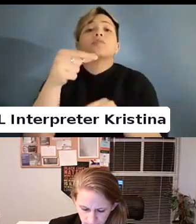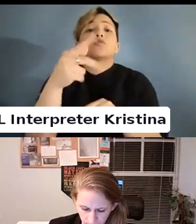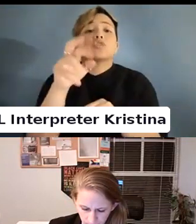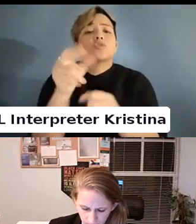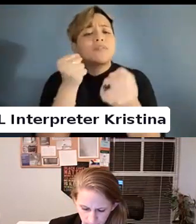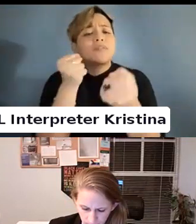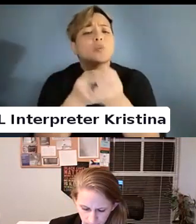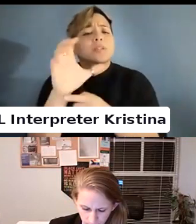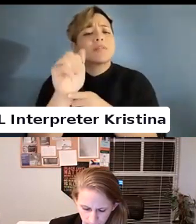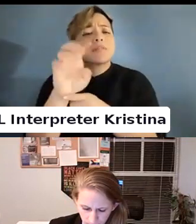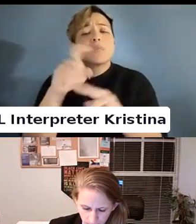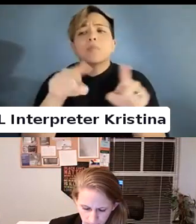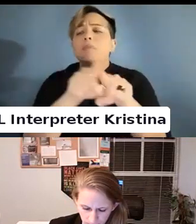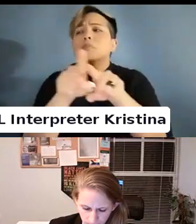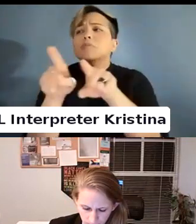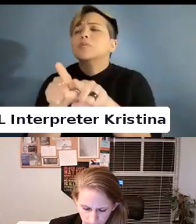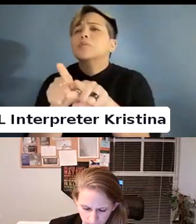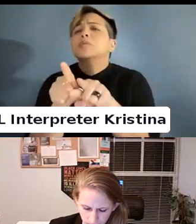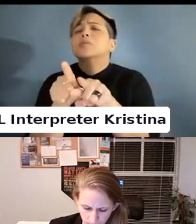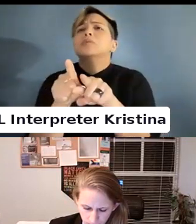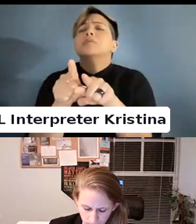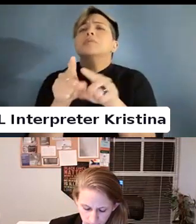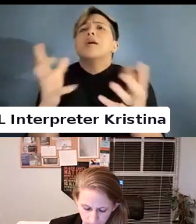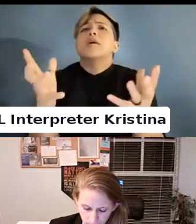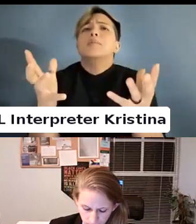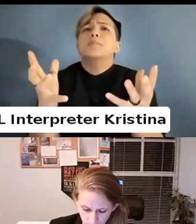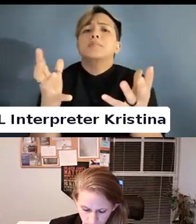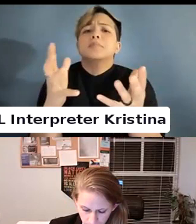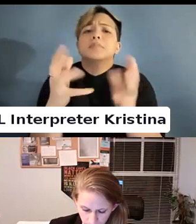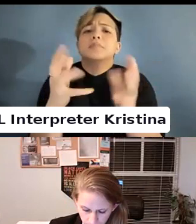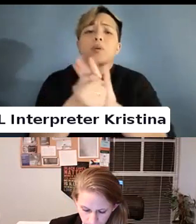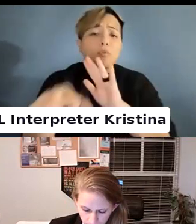But also abortion access.